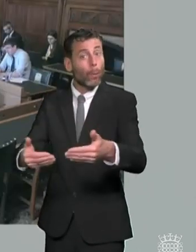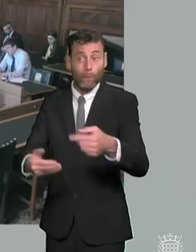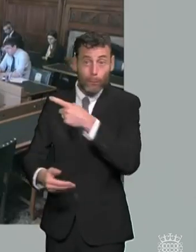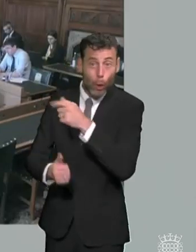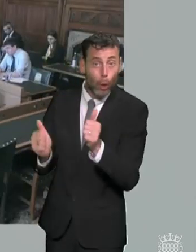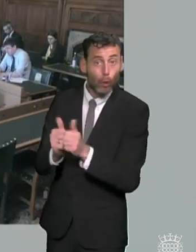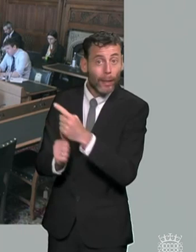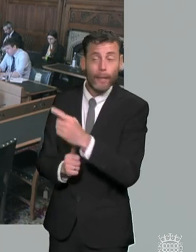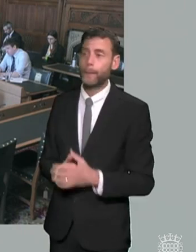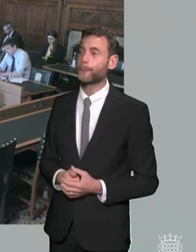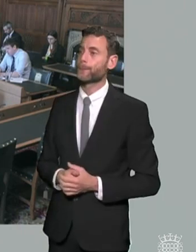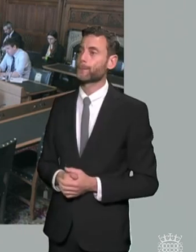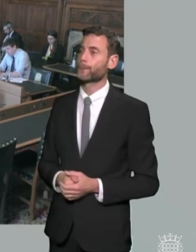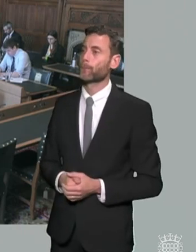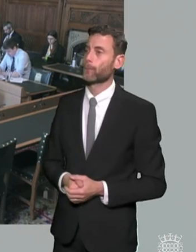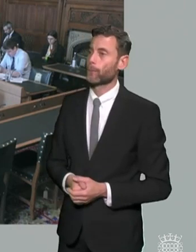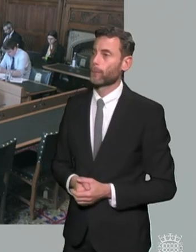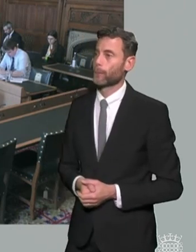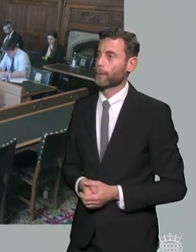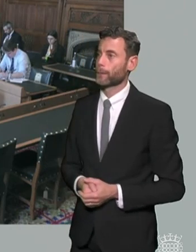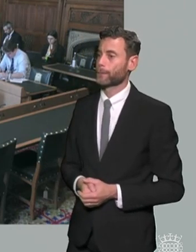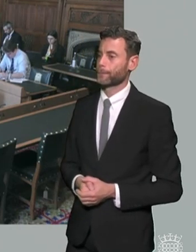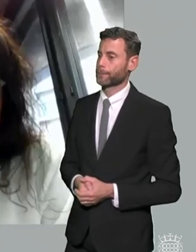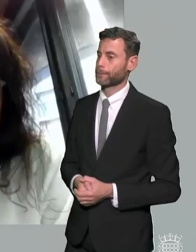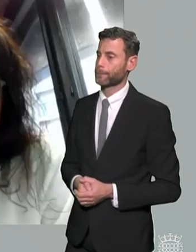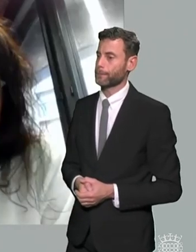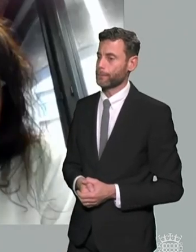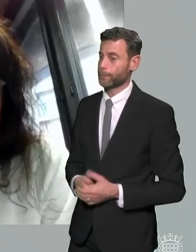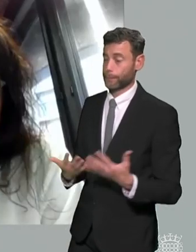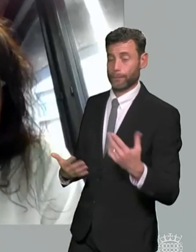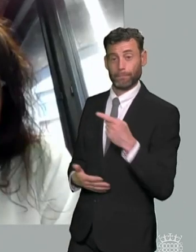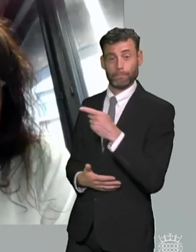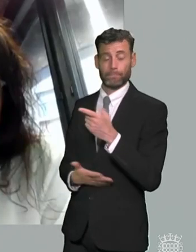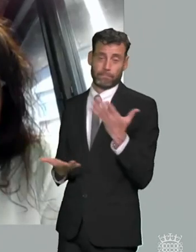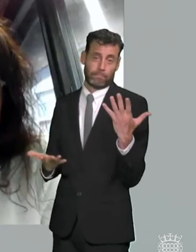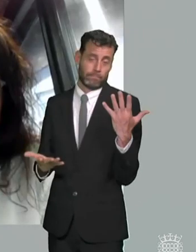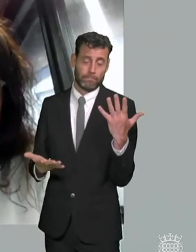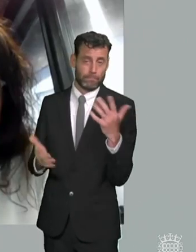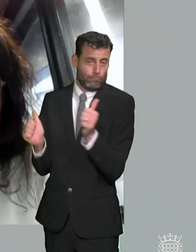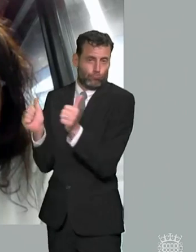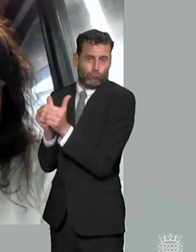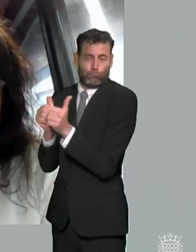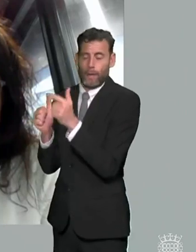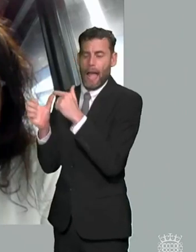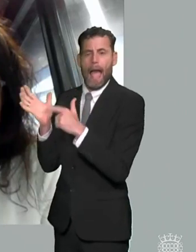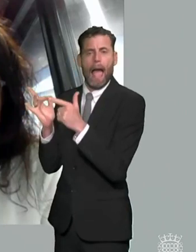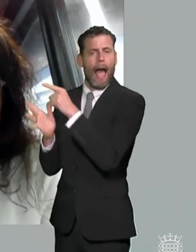i was just going to say just following on from what ali said um which i completely agree with